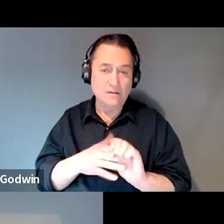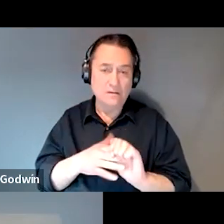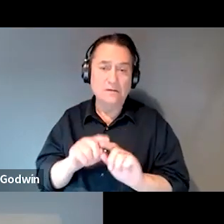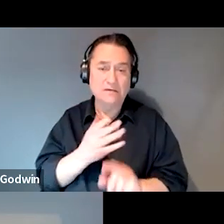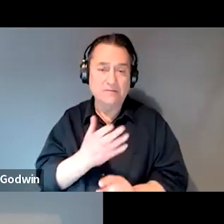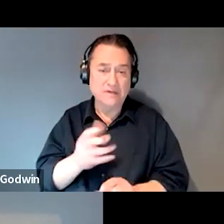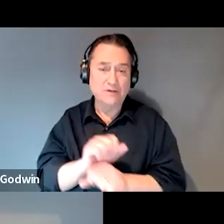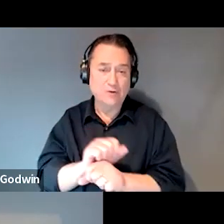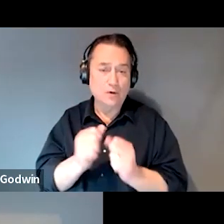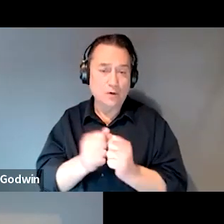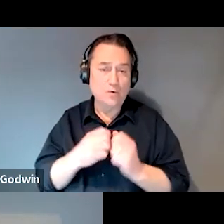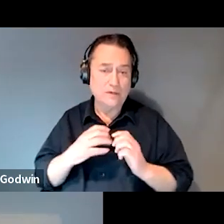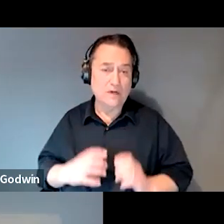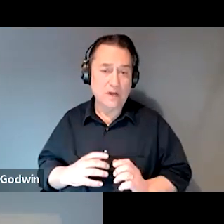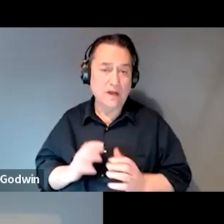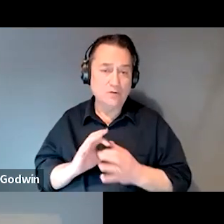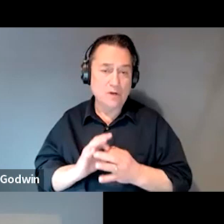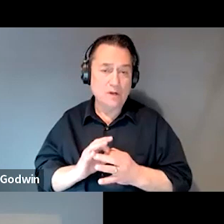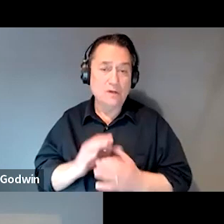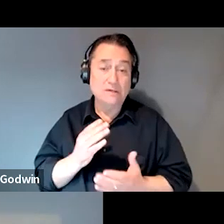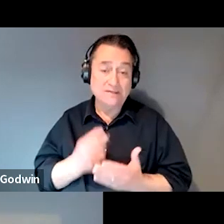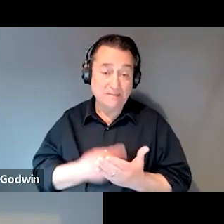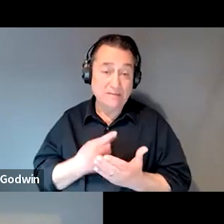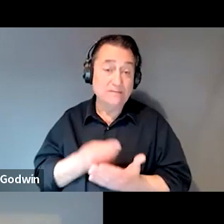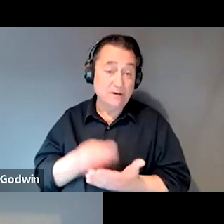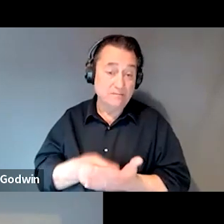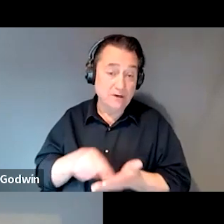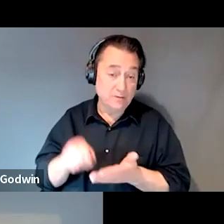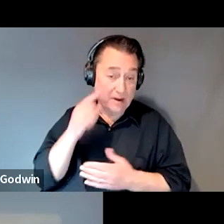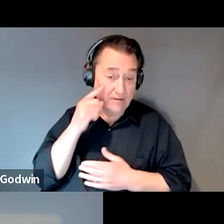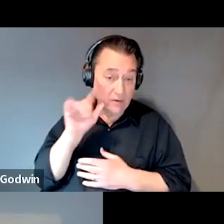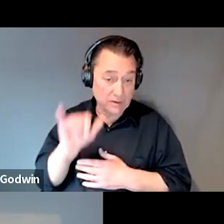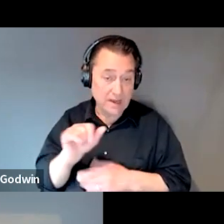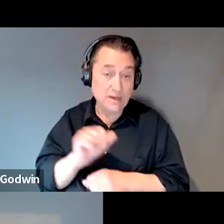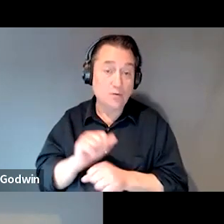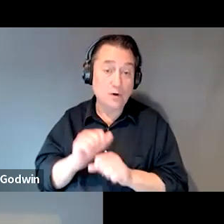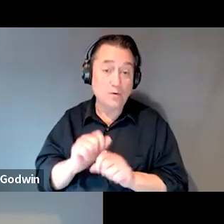with a client. Sometimes there's funding to pay for that or you can work with different grants or something,